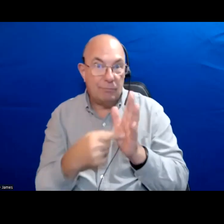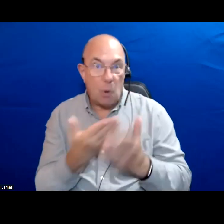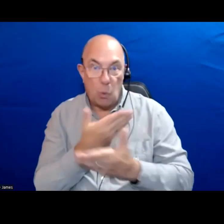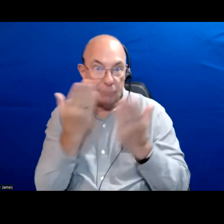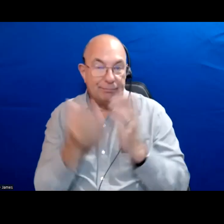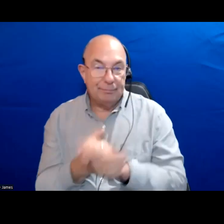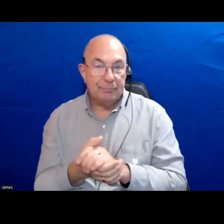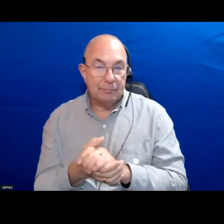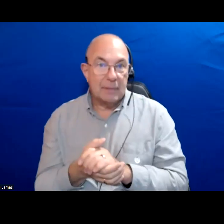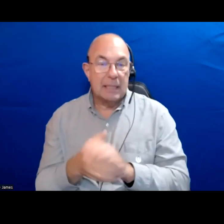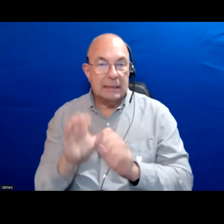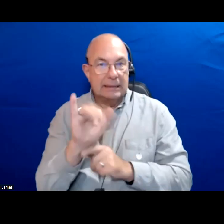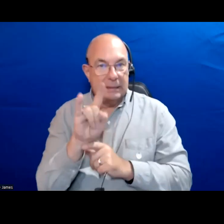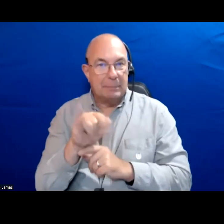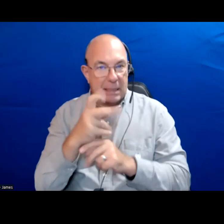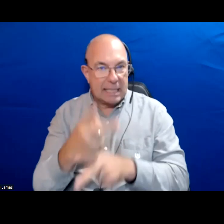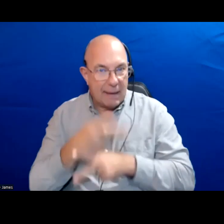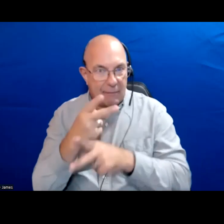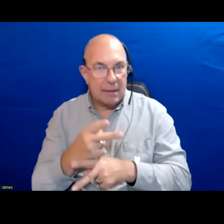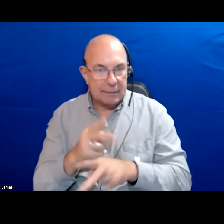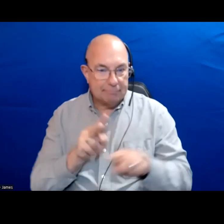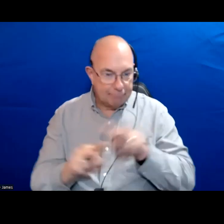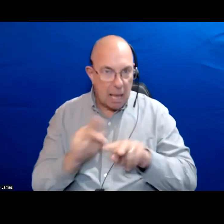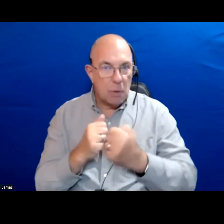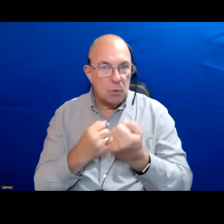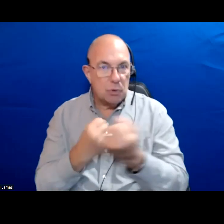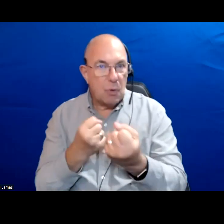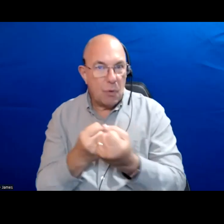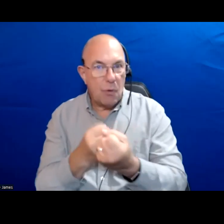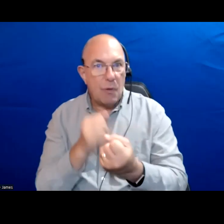The city needs to pay attention to how it is supporting those small businesses.